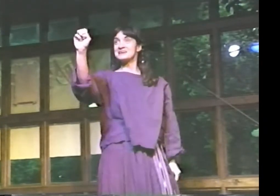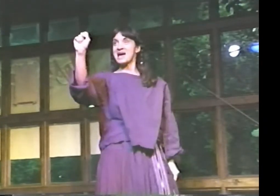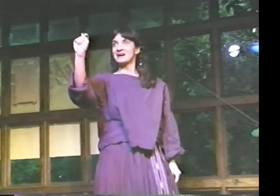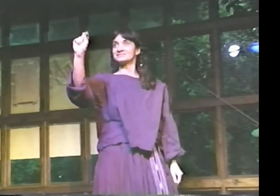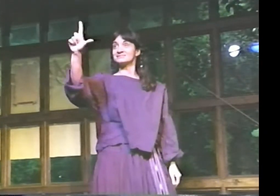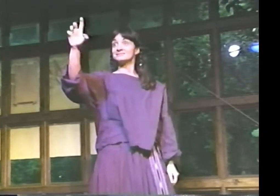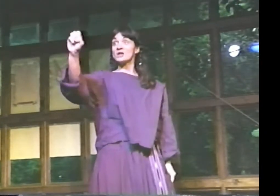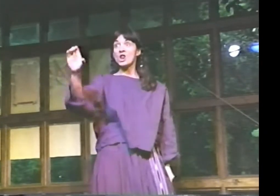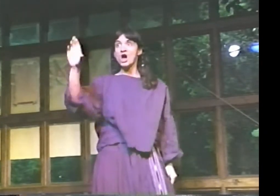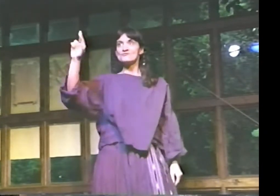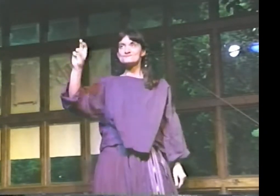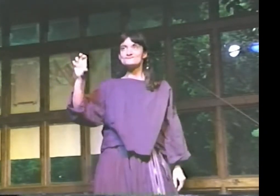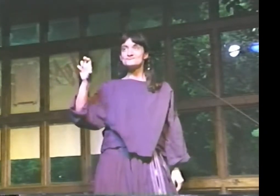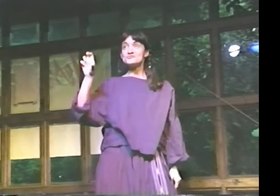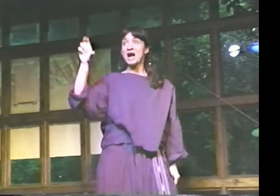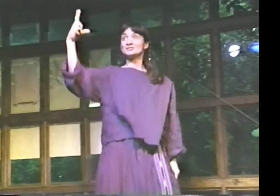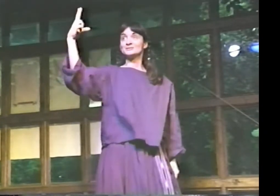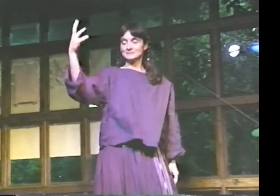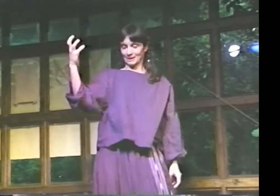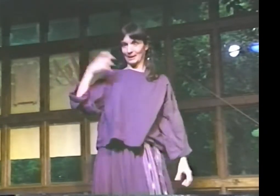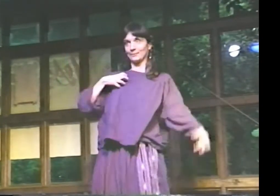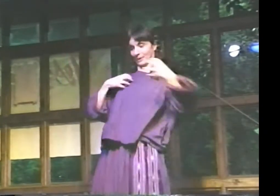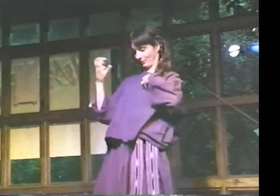NESTLE'S CRUNCH BAR.